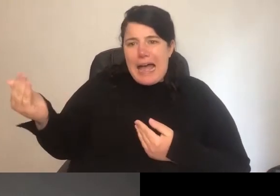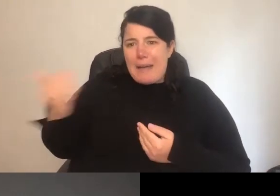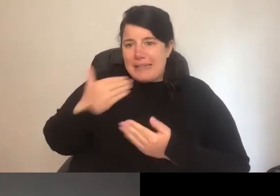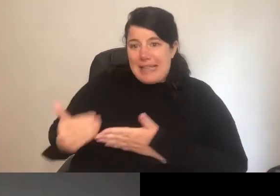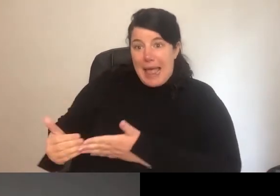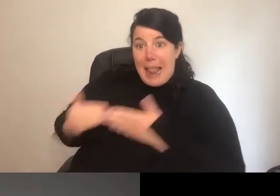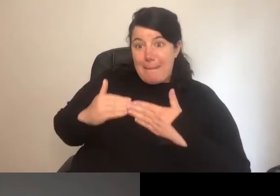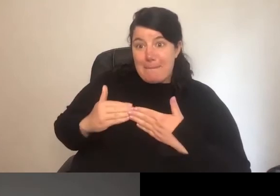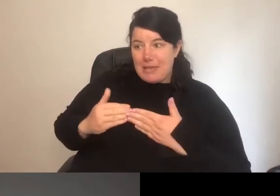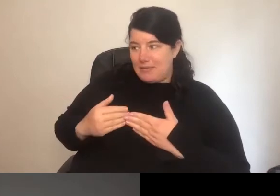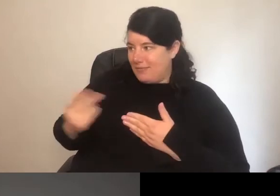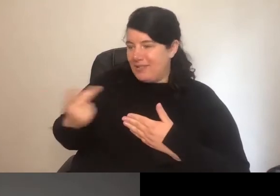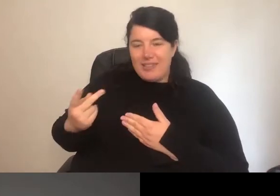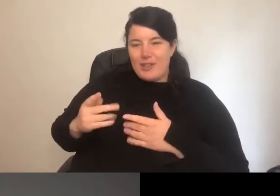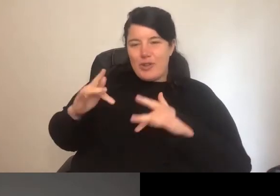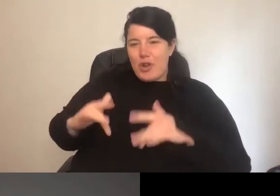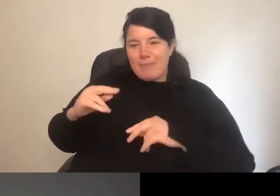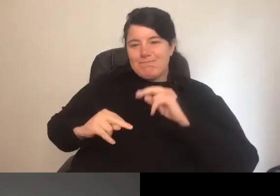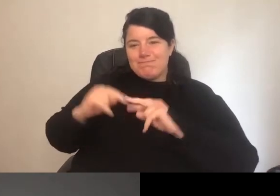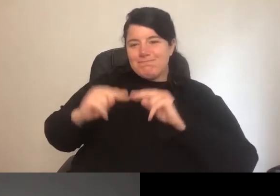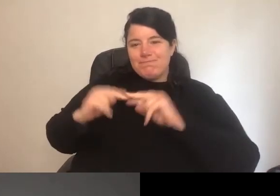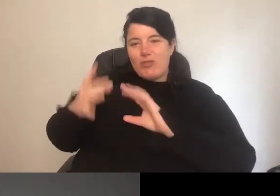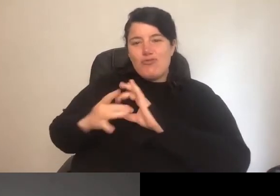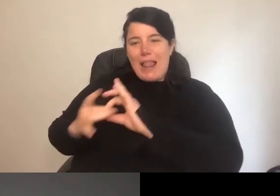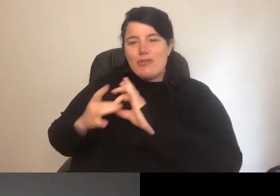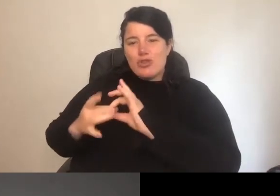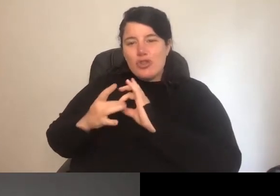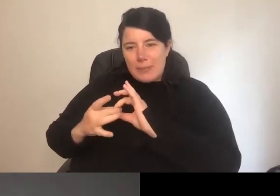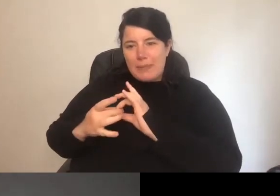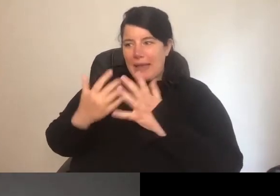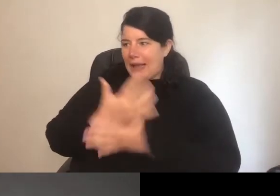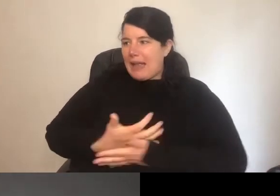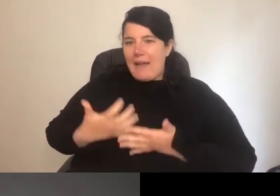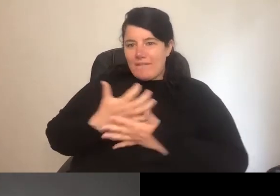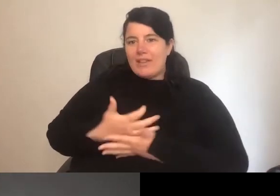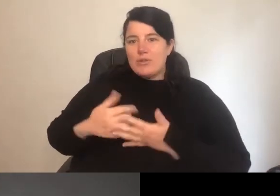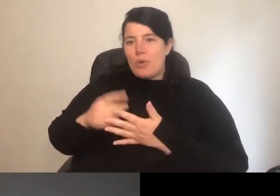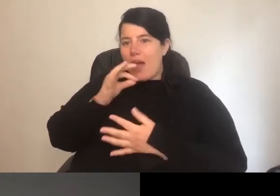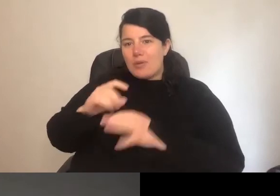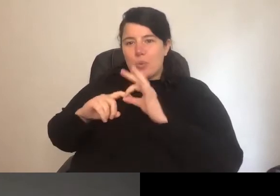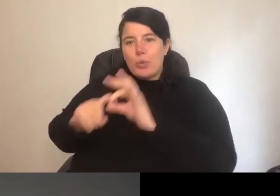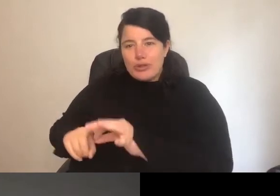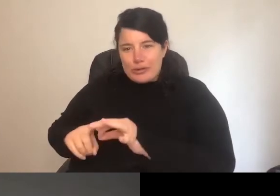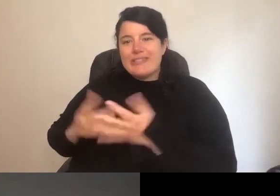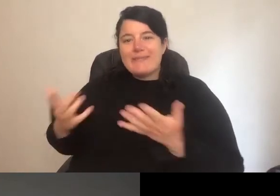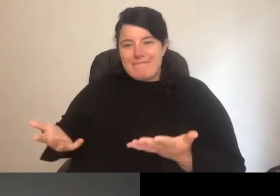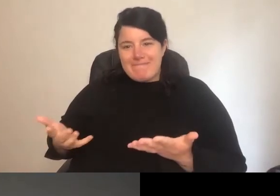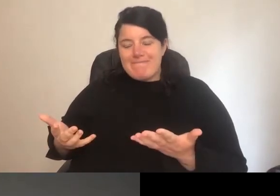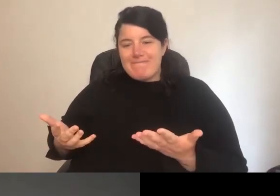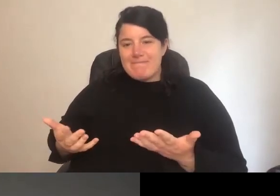have relationships with or at a comfort level to be able to ask those questions.